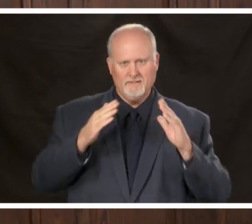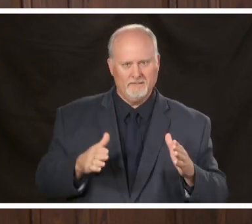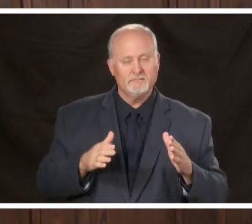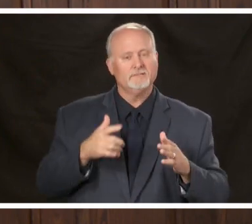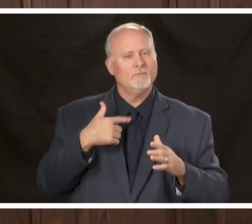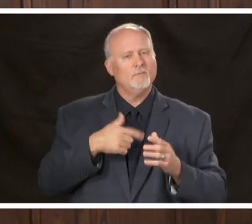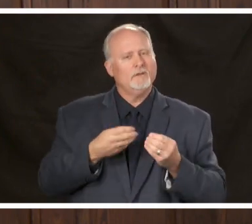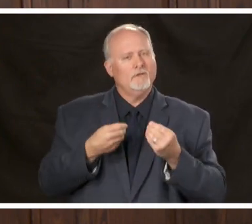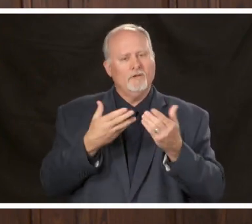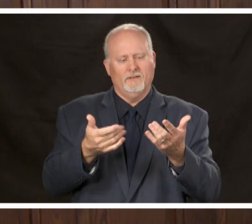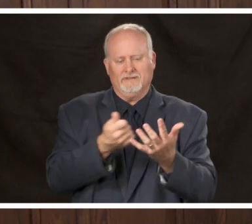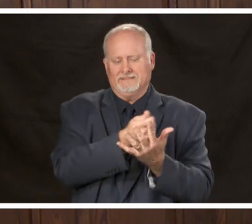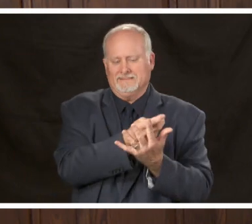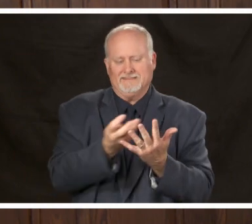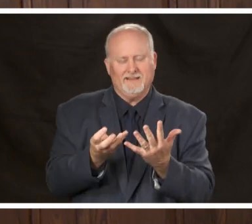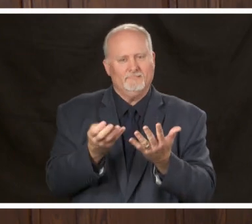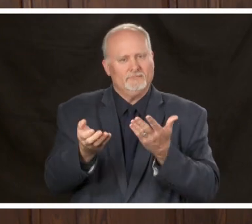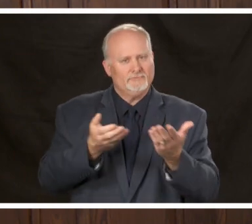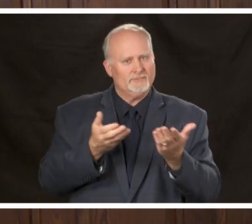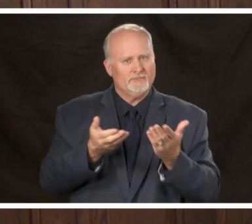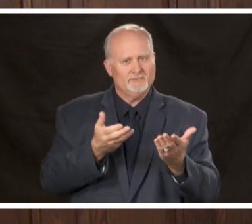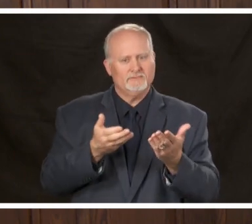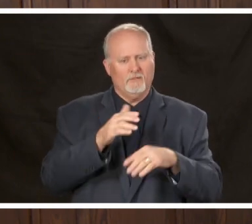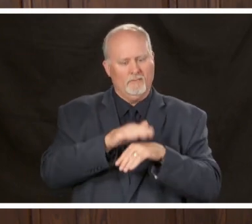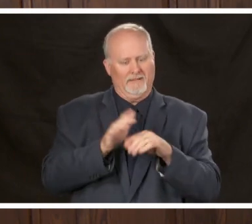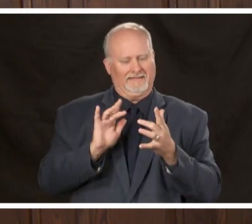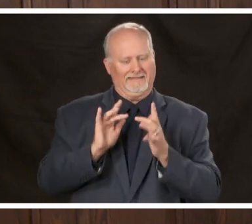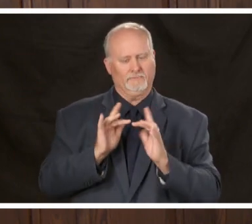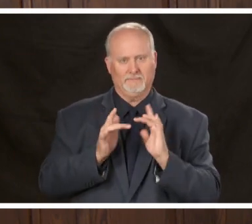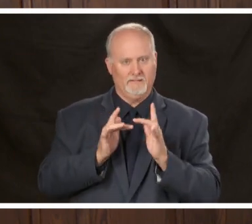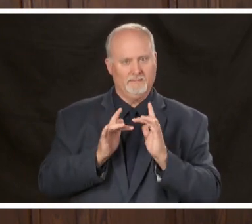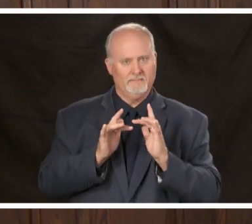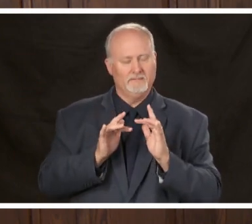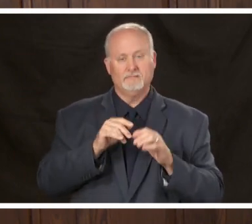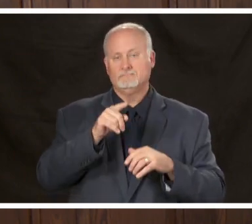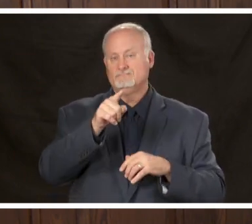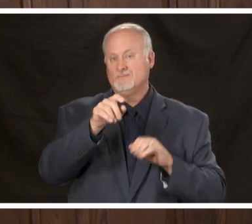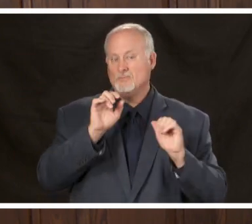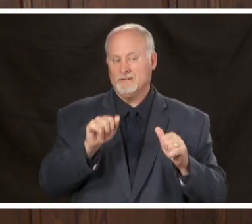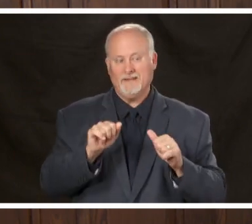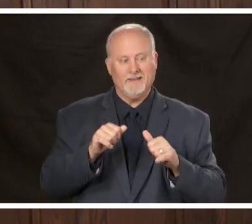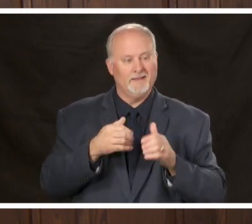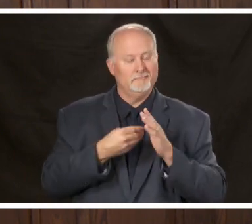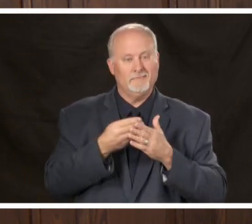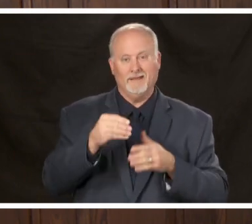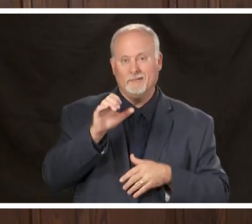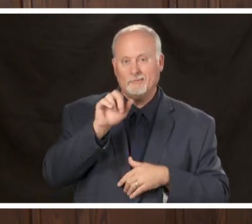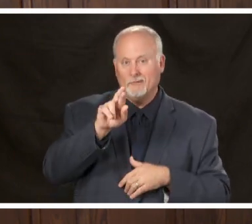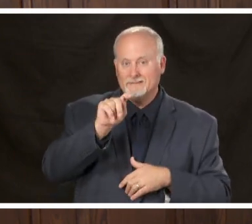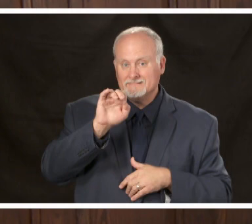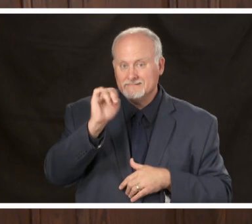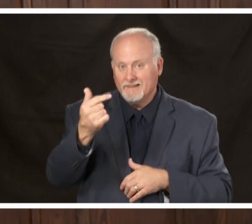several services already online you can buy renew your car tag when you buy a